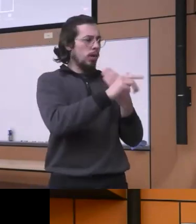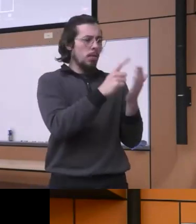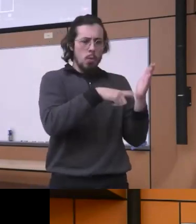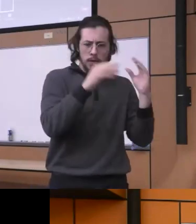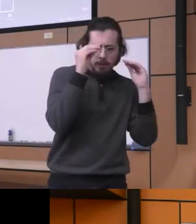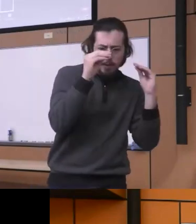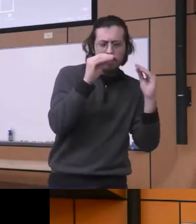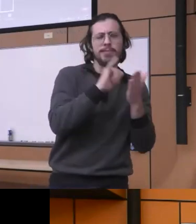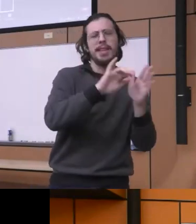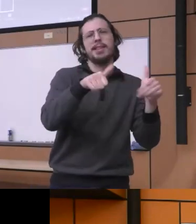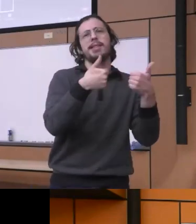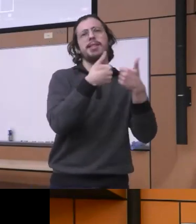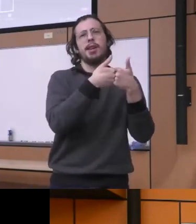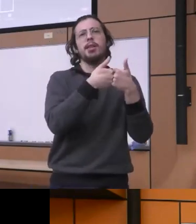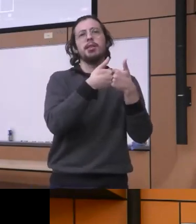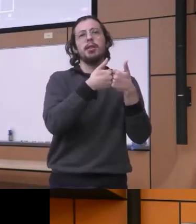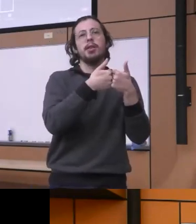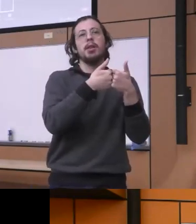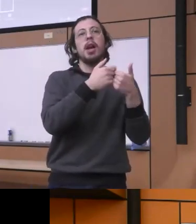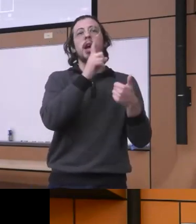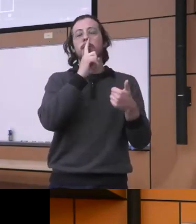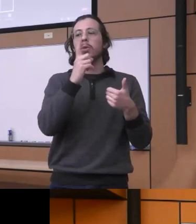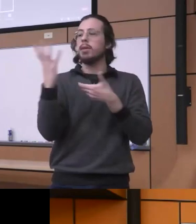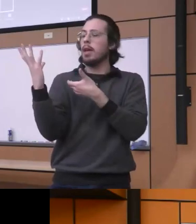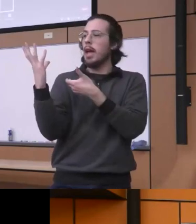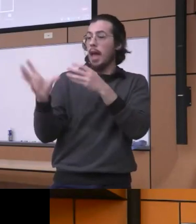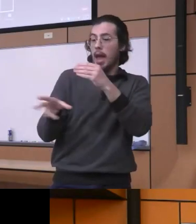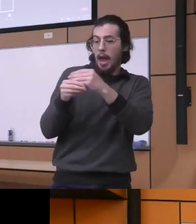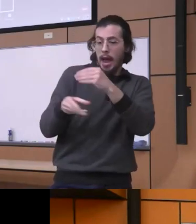and or really integrating within a curriculum you know all these aspects is a little bit of